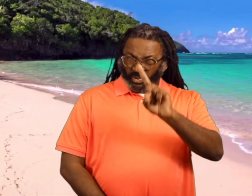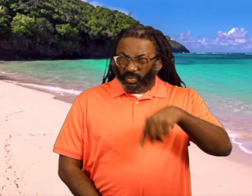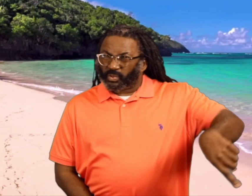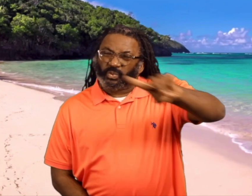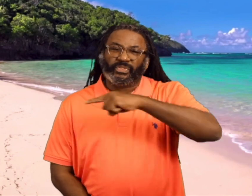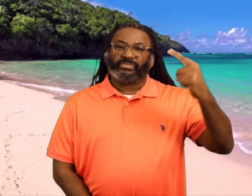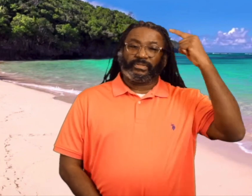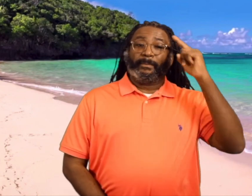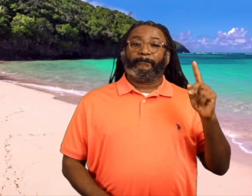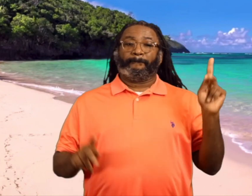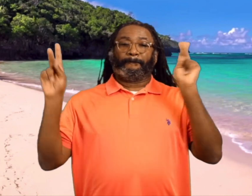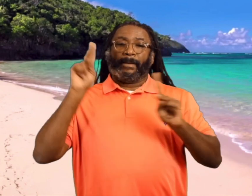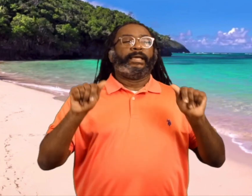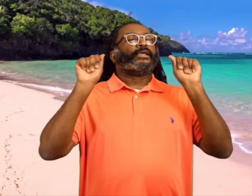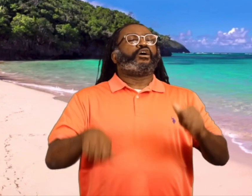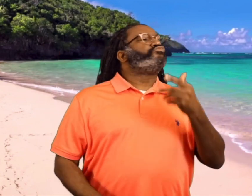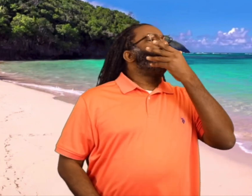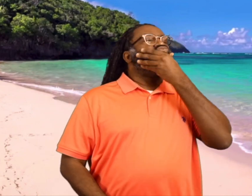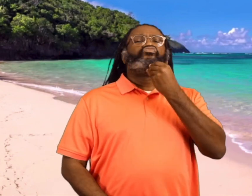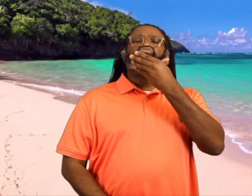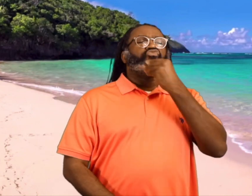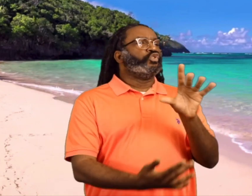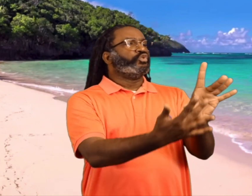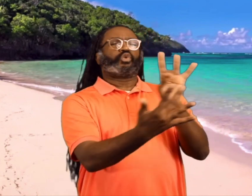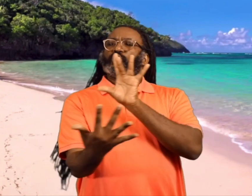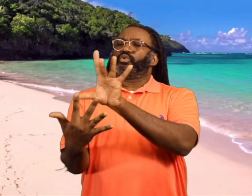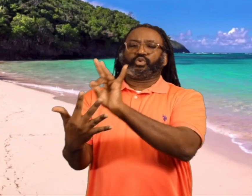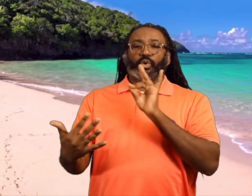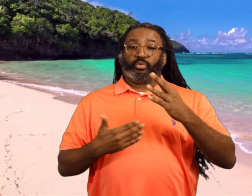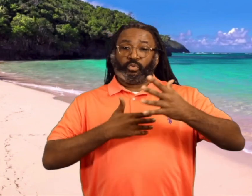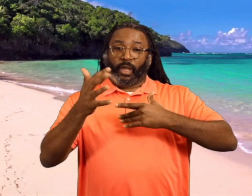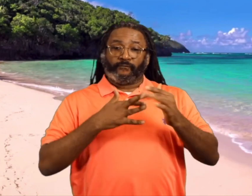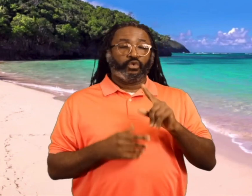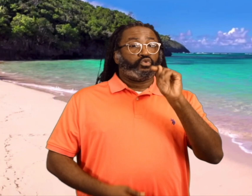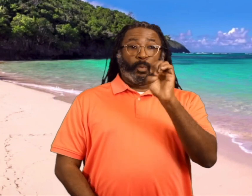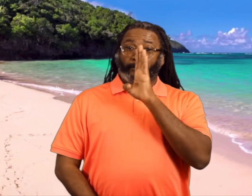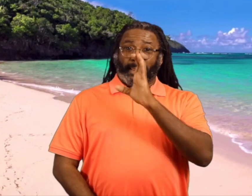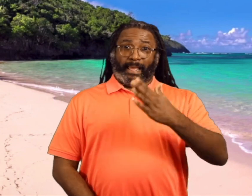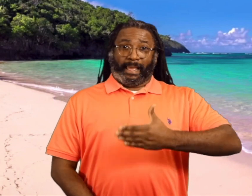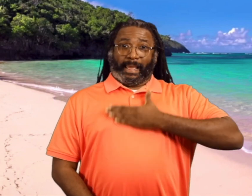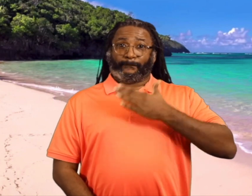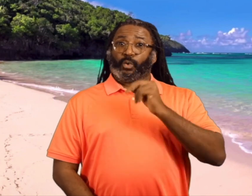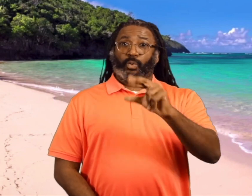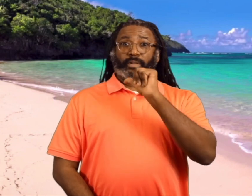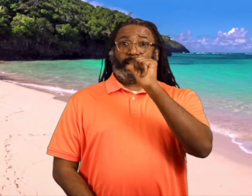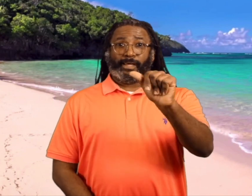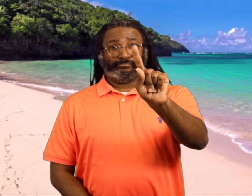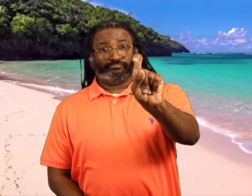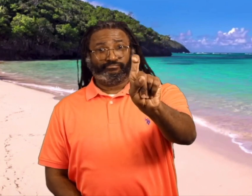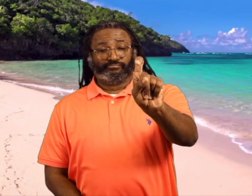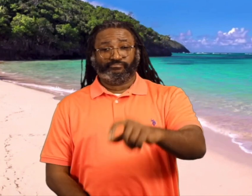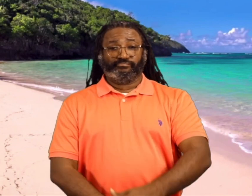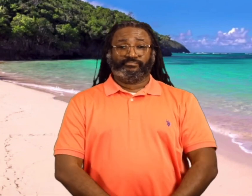Do we think people can choose whether or not to be happy?